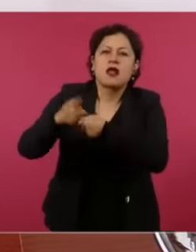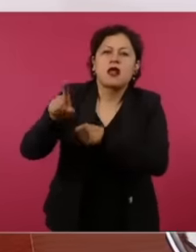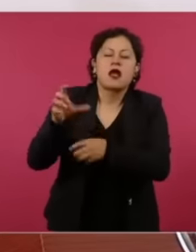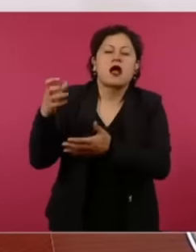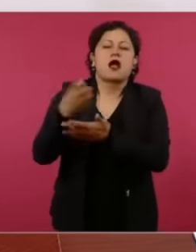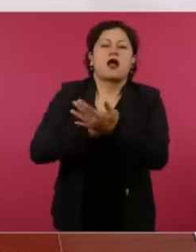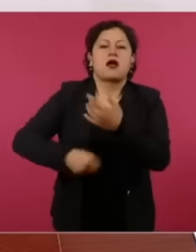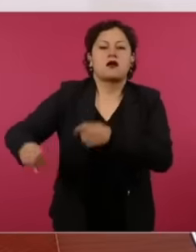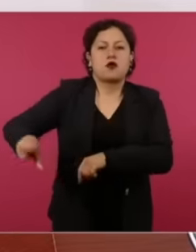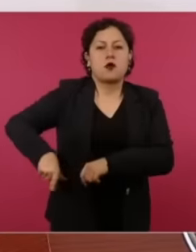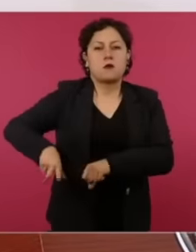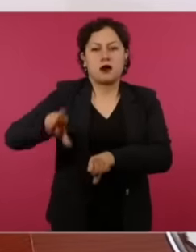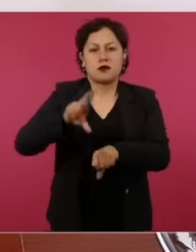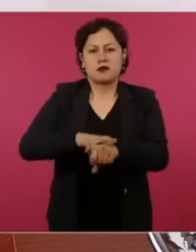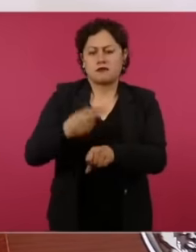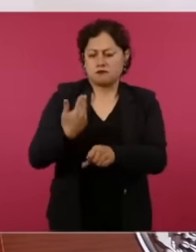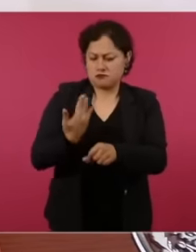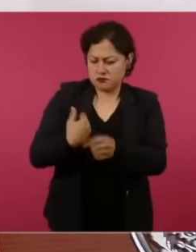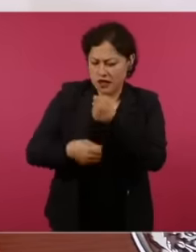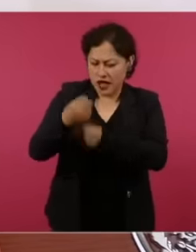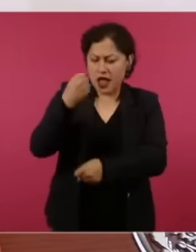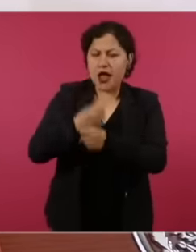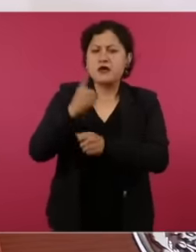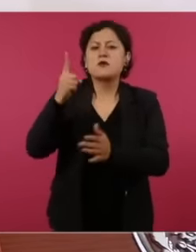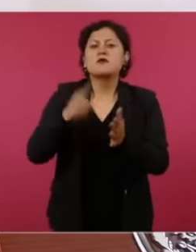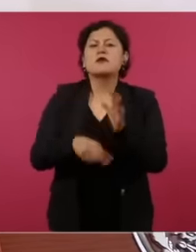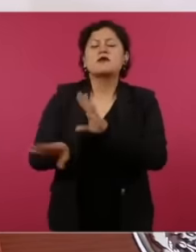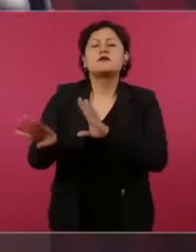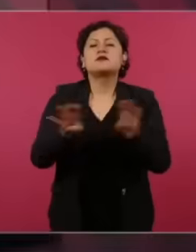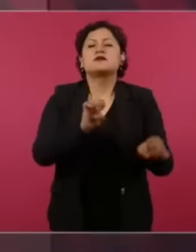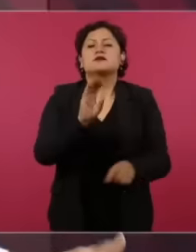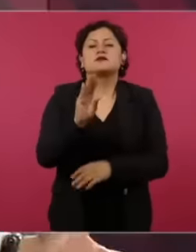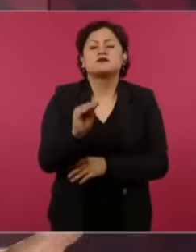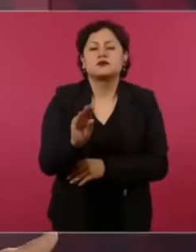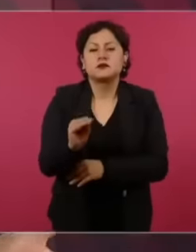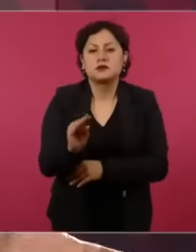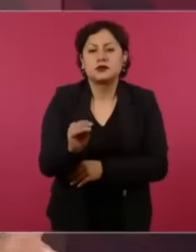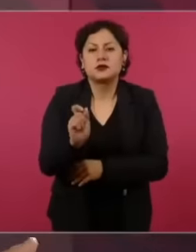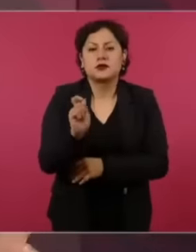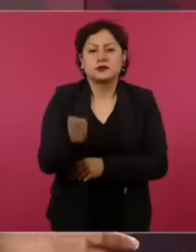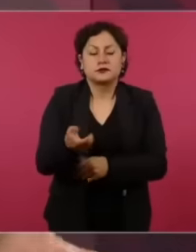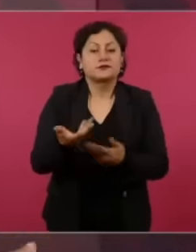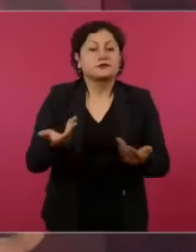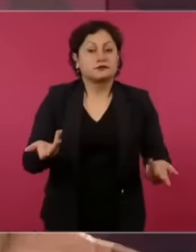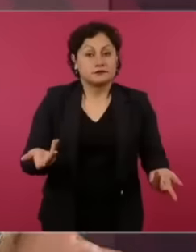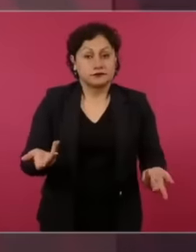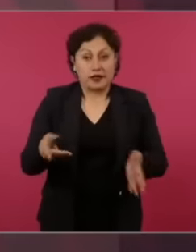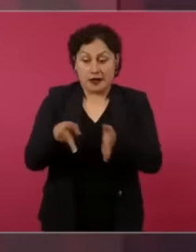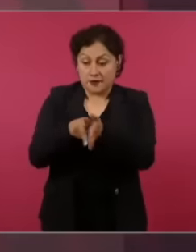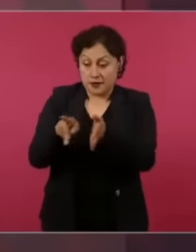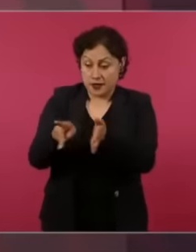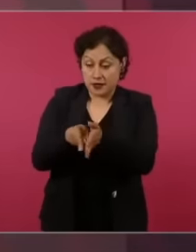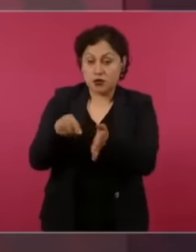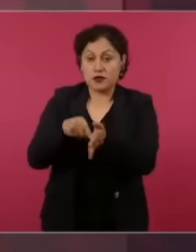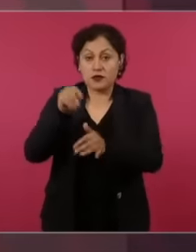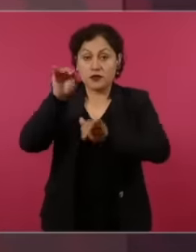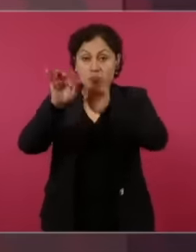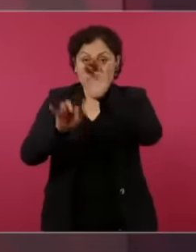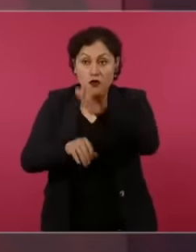Who made us the newspaper for Engineer Rafael Bará?